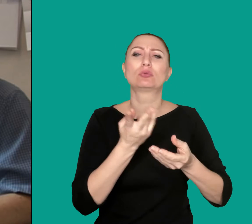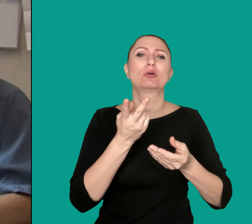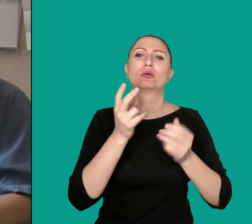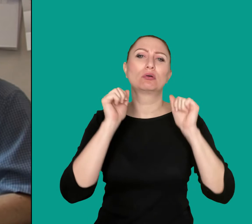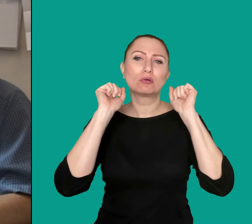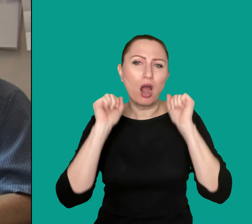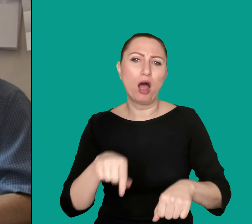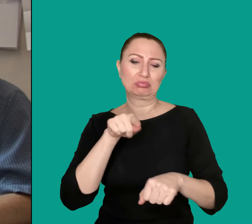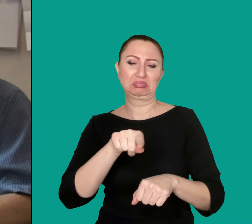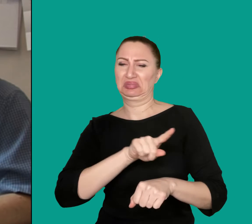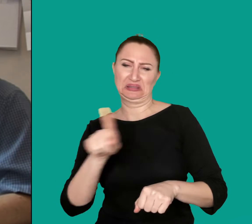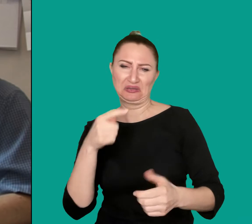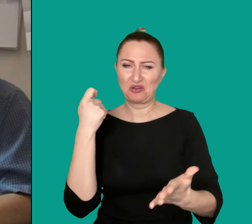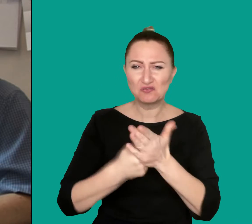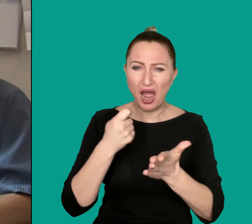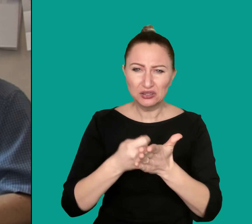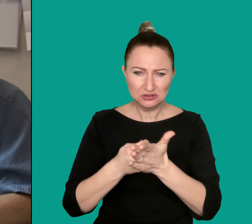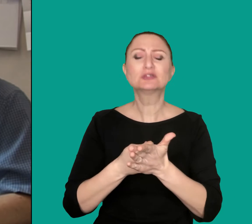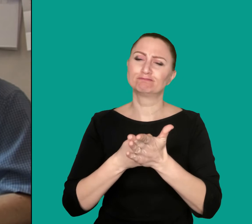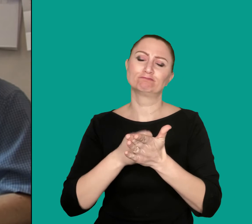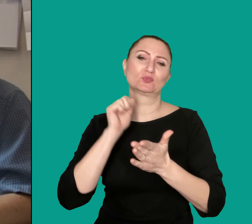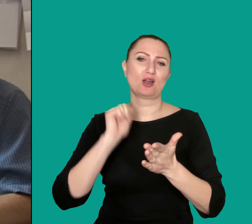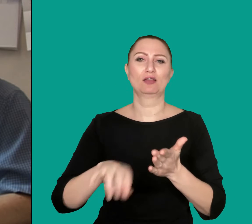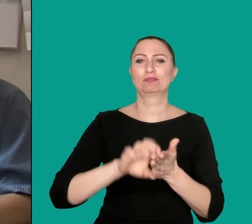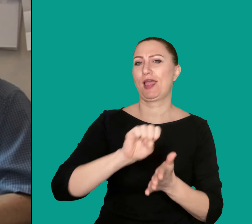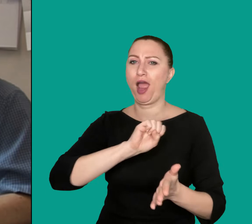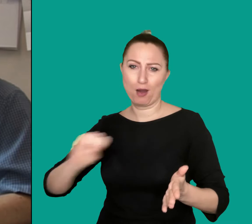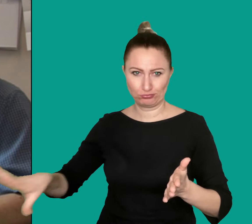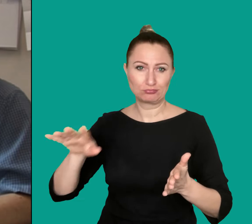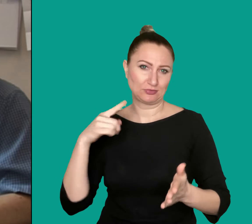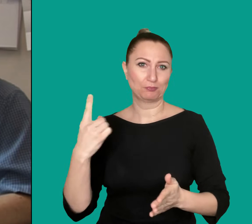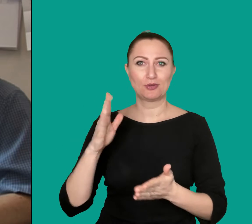and therefore needs to be preserved